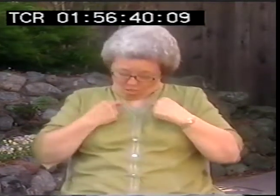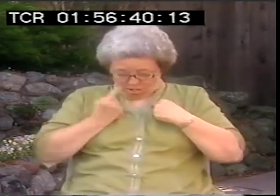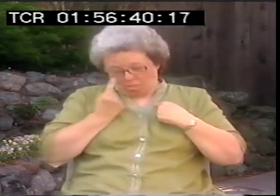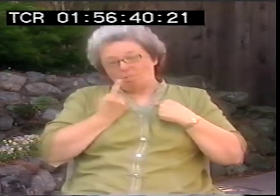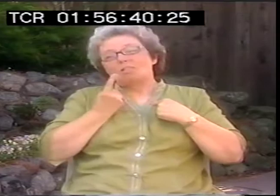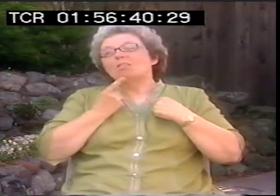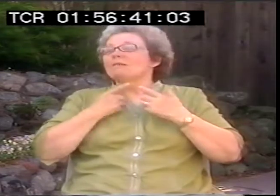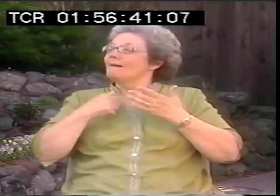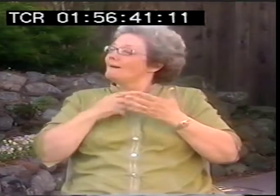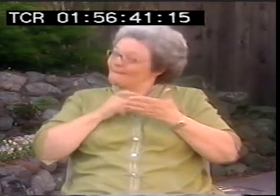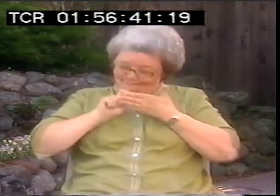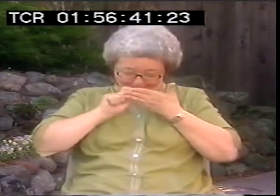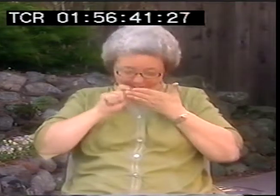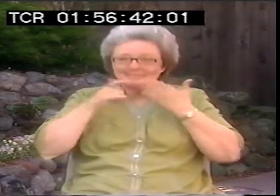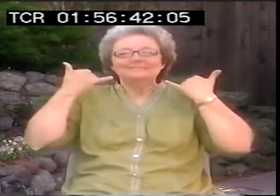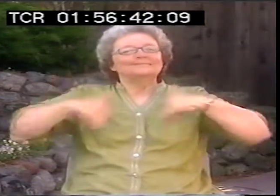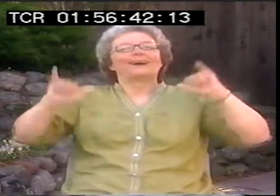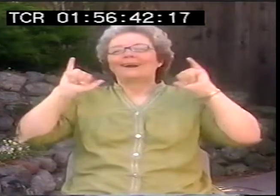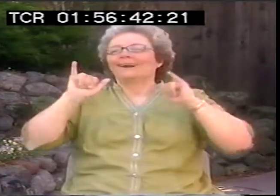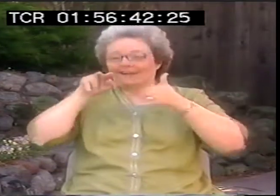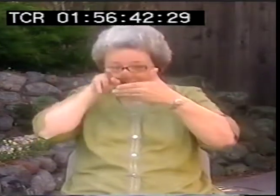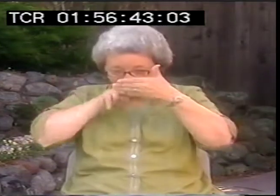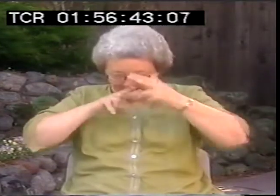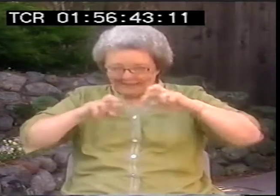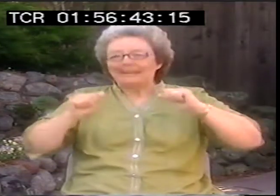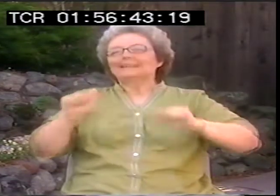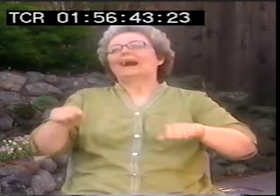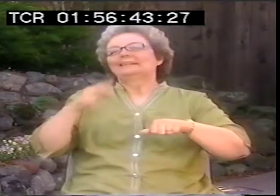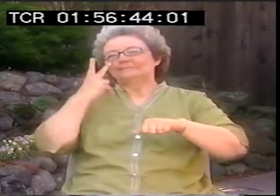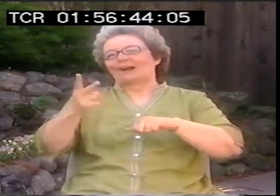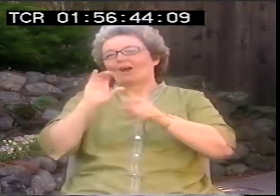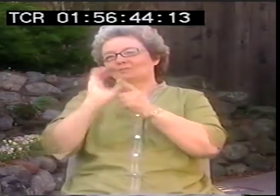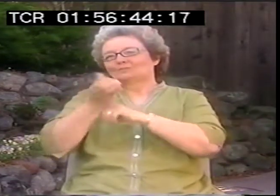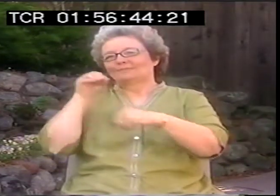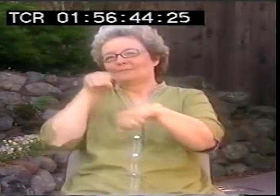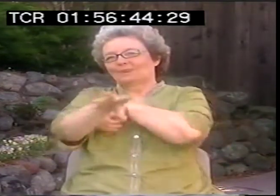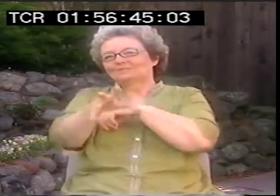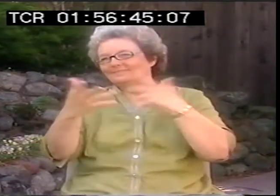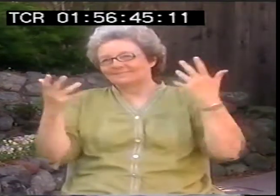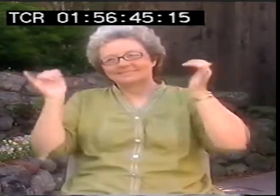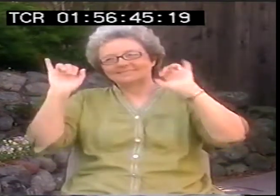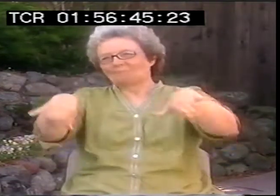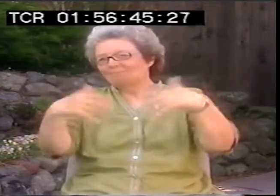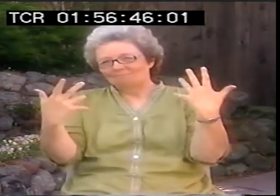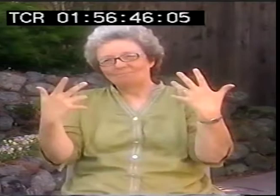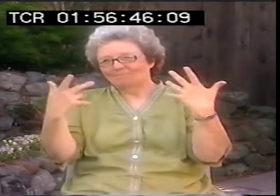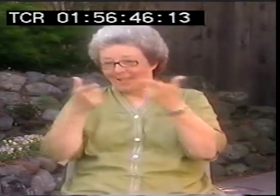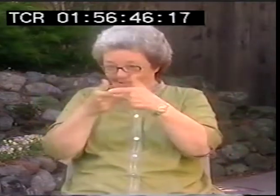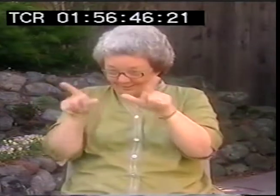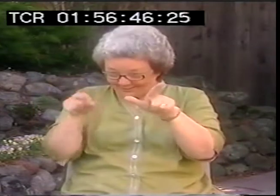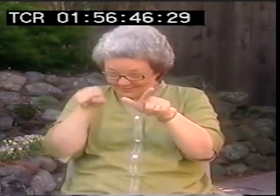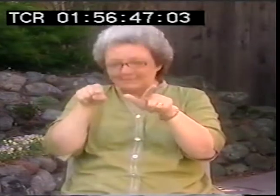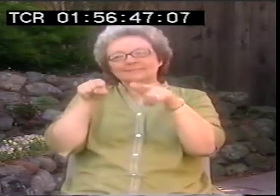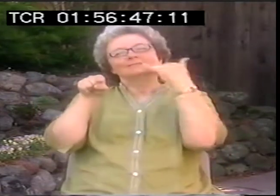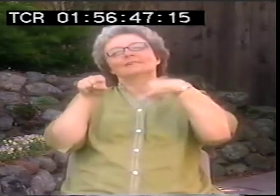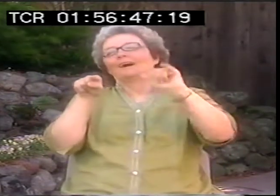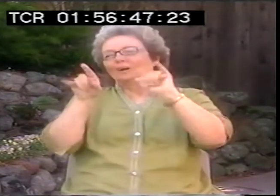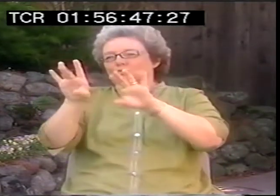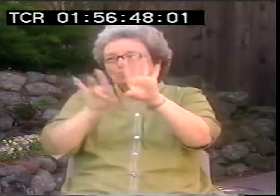really inextricably integrated. You can read it and you'll always see the cultural influence.